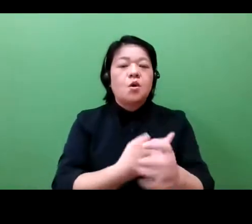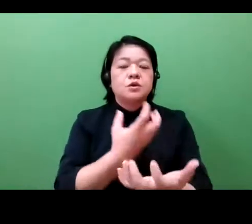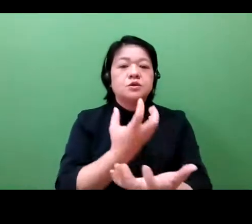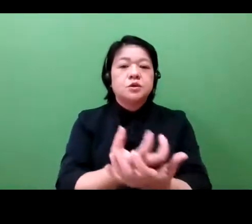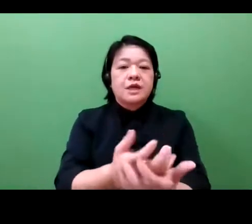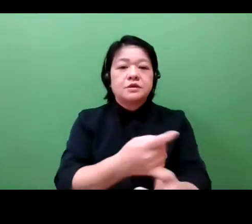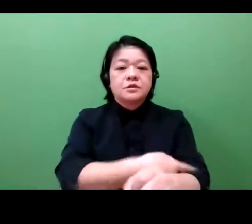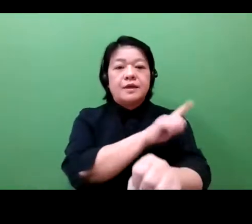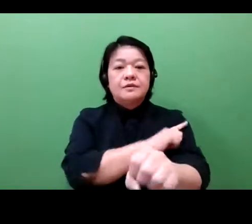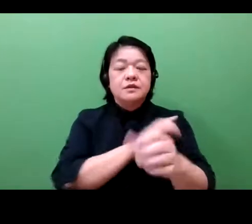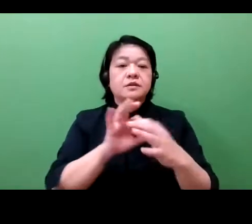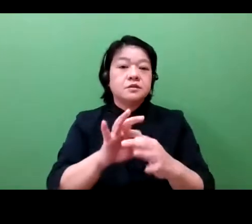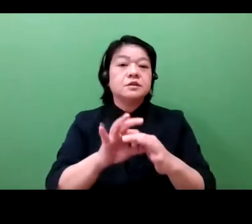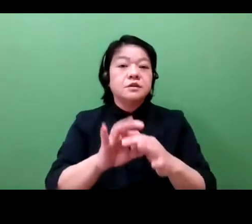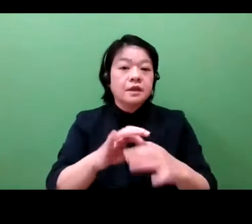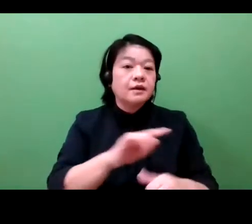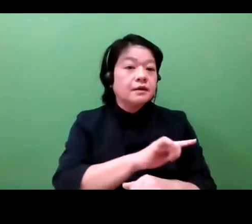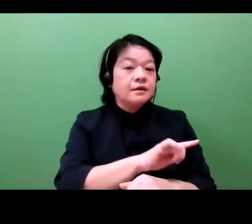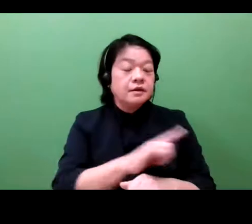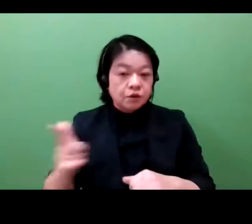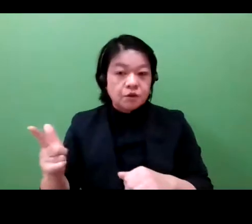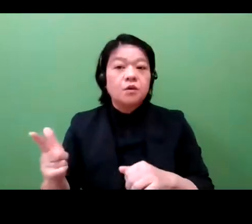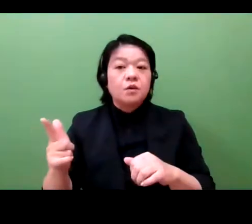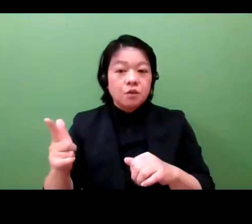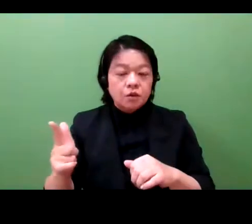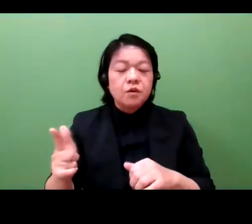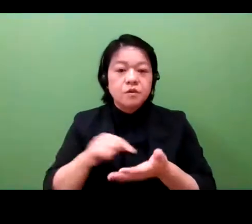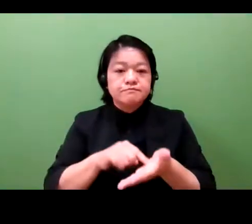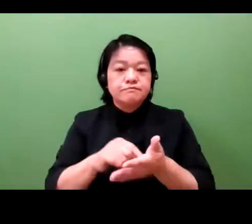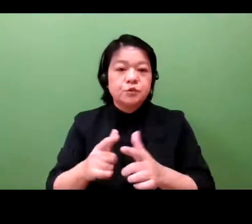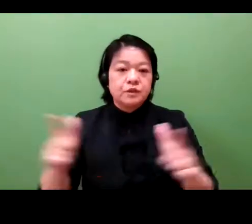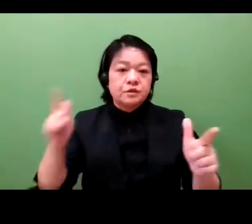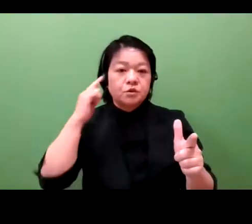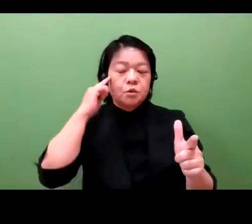taking the form of vaccines and new treatments for COVID-19.